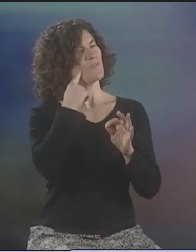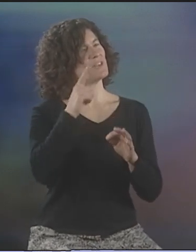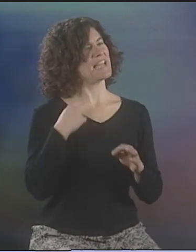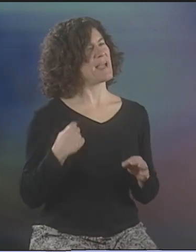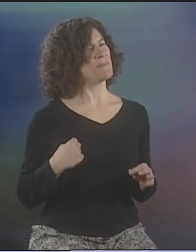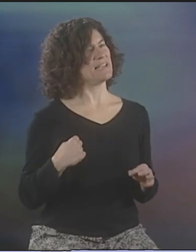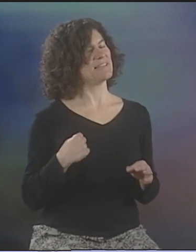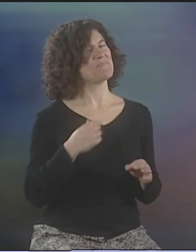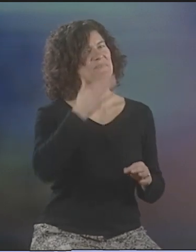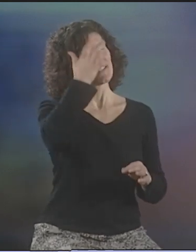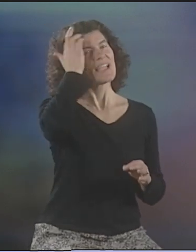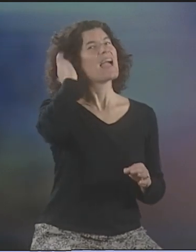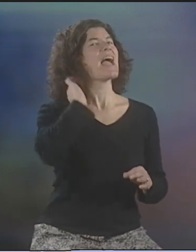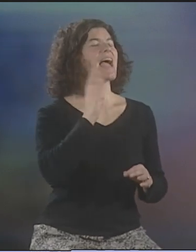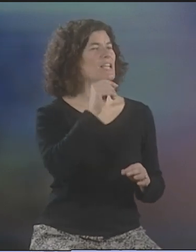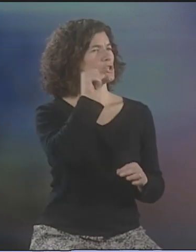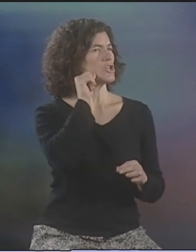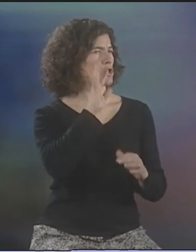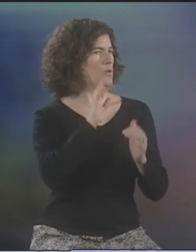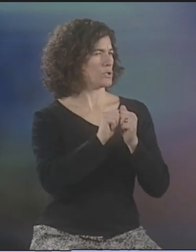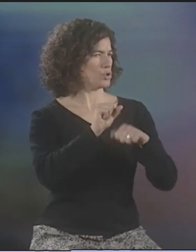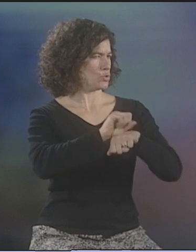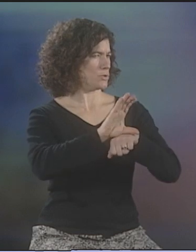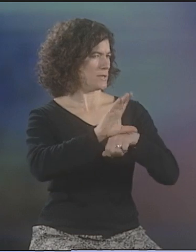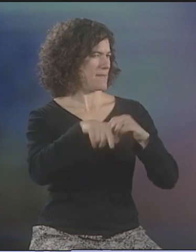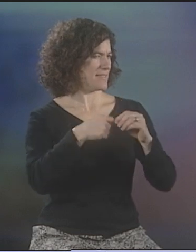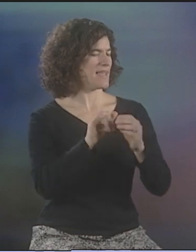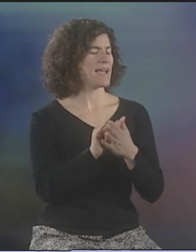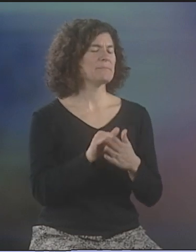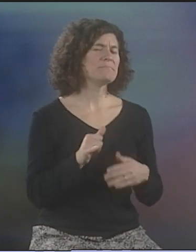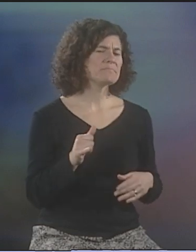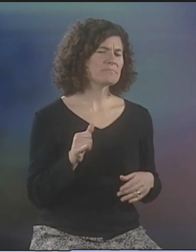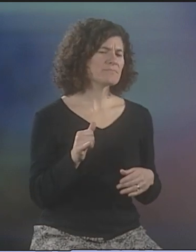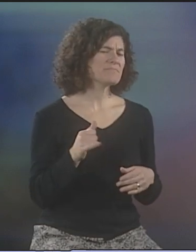IT'S FUNNY. UM... WHEN I STARTED INTERPRETING FOR DEBBIE,